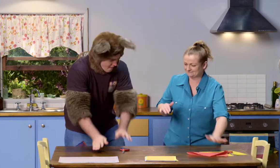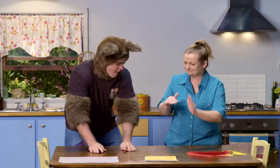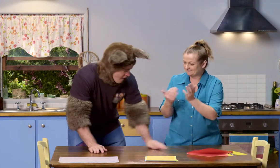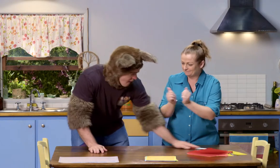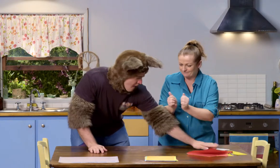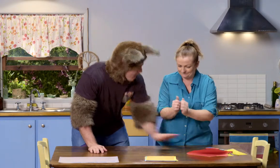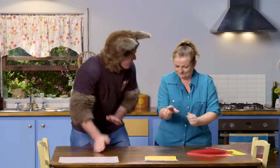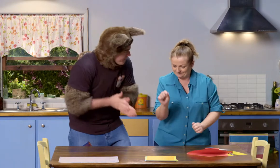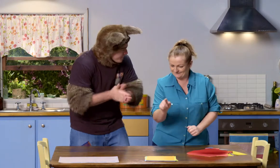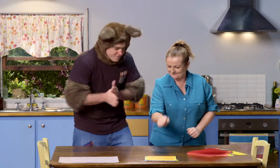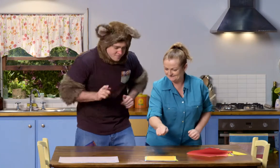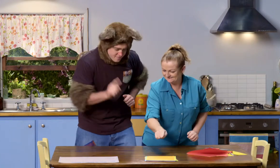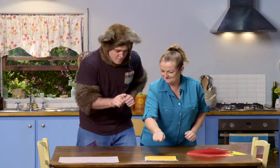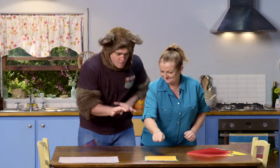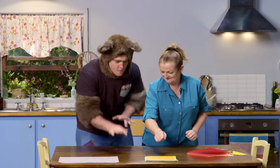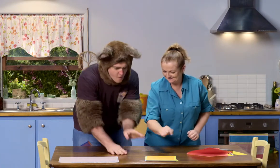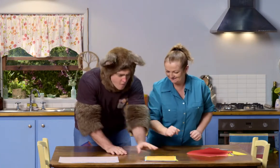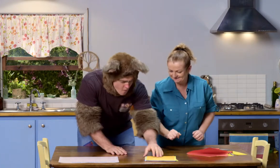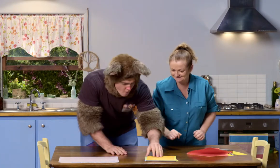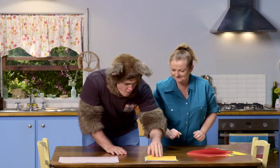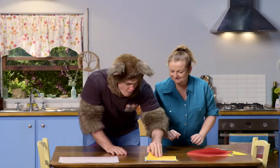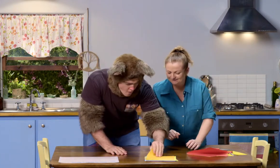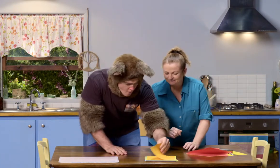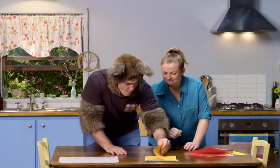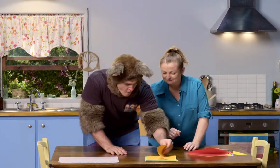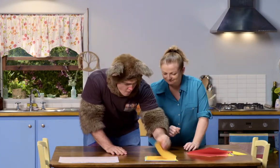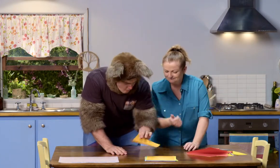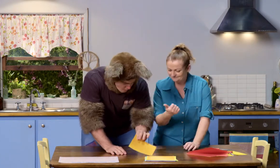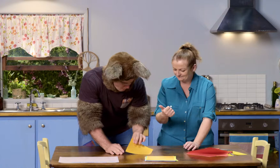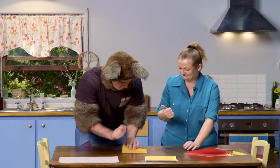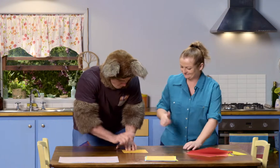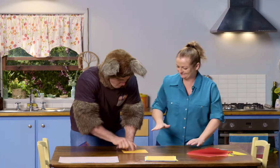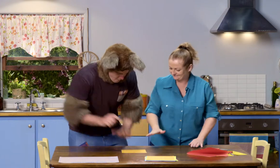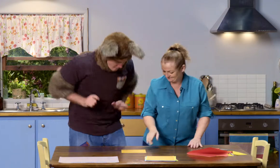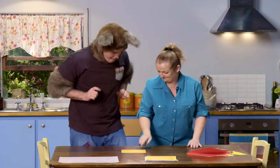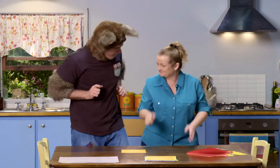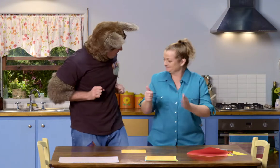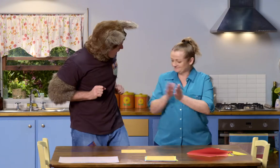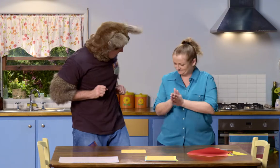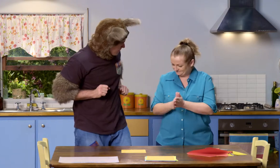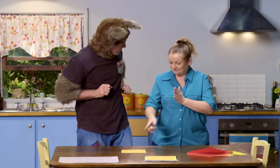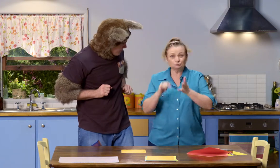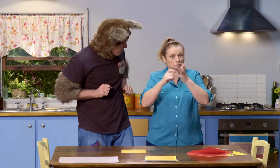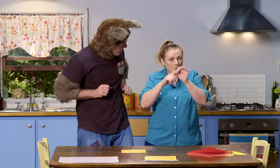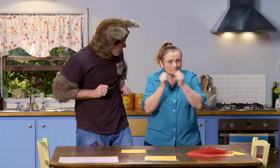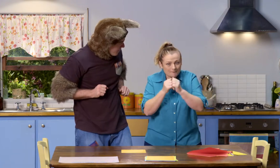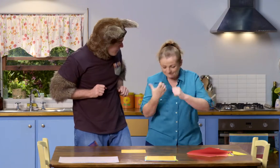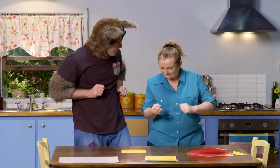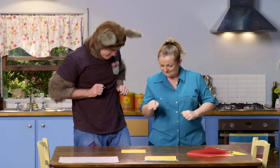Right. Choose some paper. OK. Hmm. Oh, this one. Now we've got our square piece of paper,